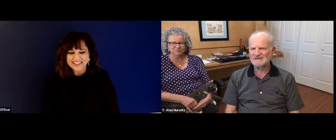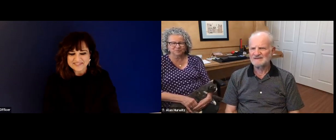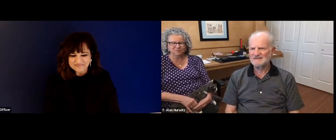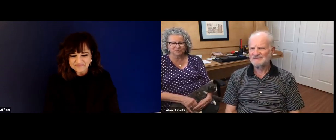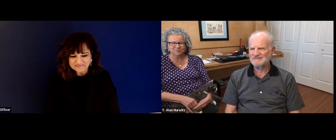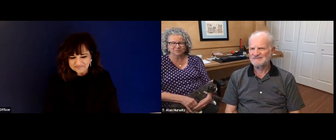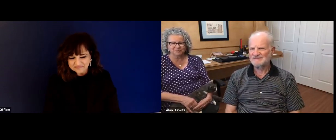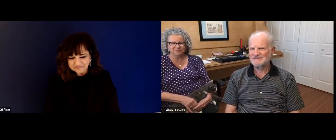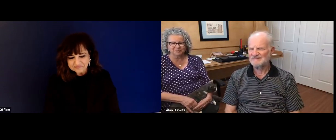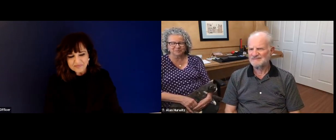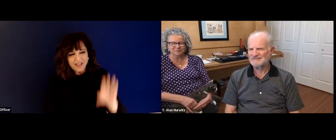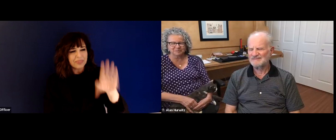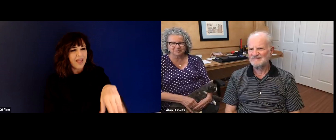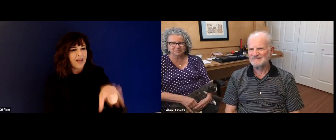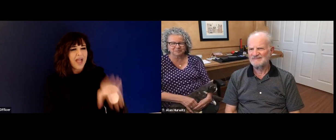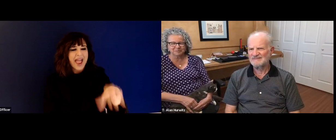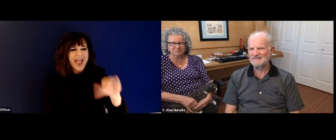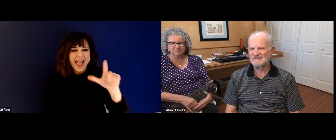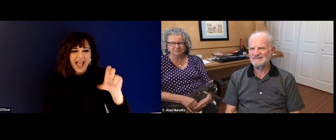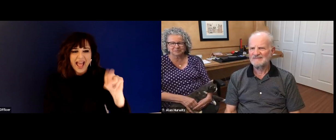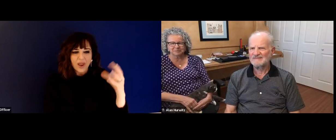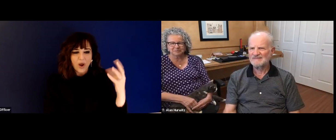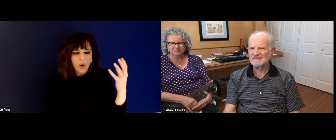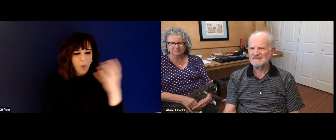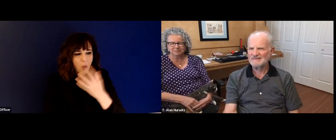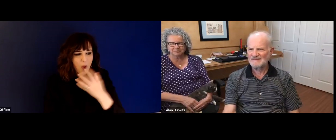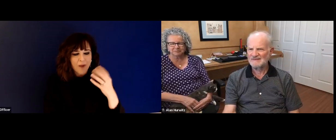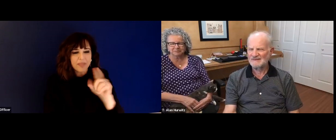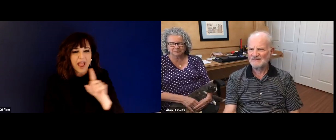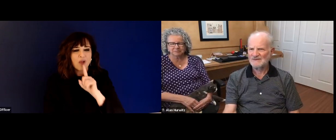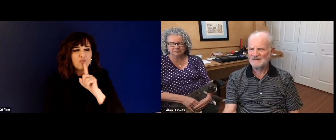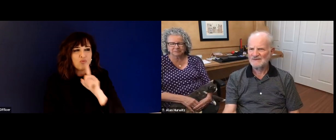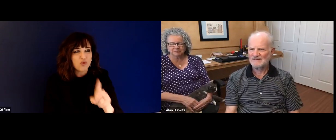well. And helping, you know does have successful deaf adults as